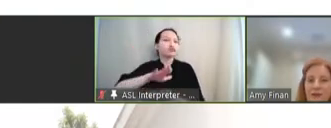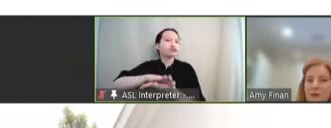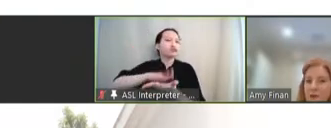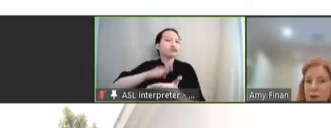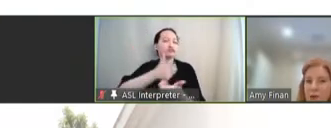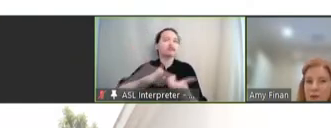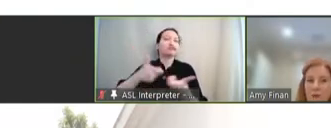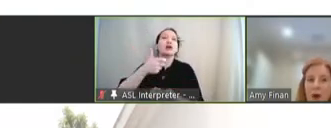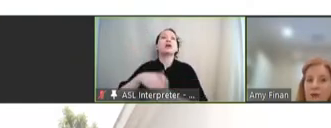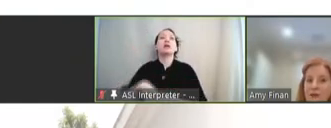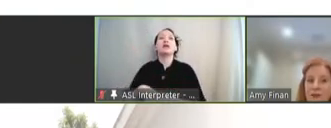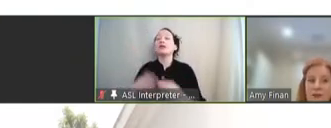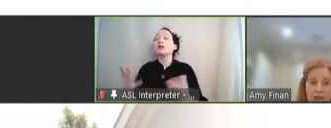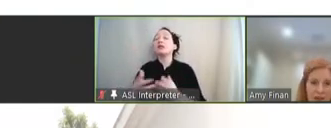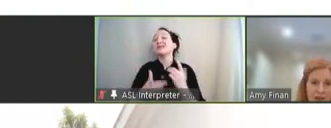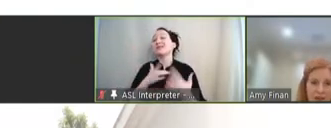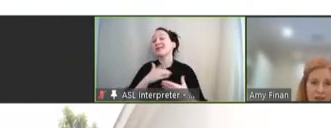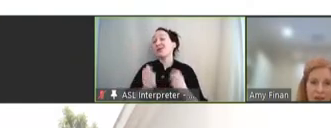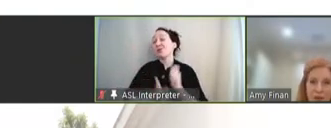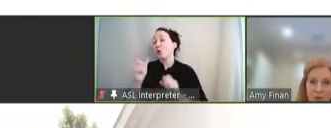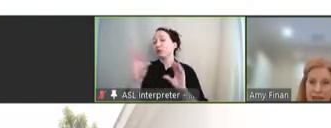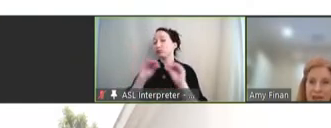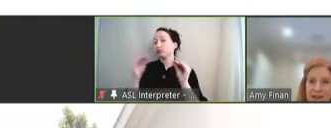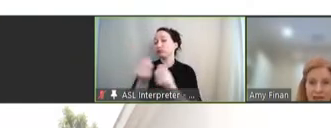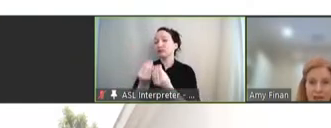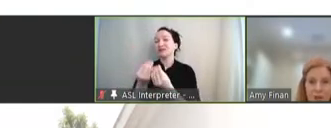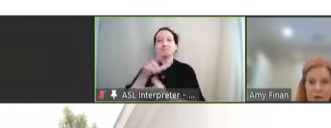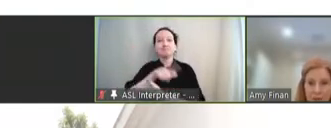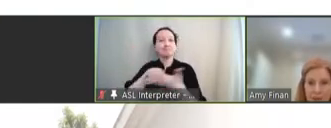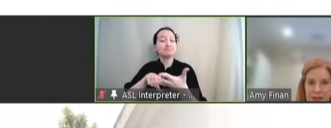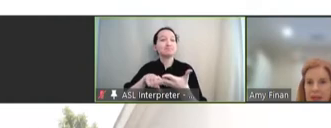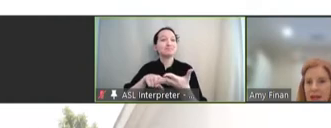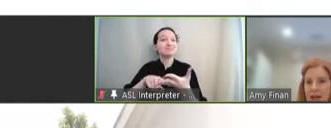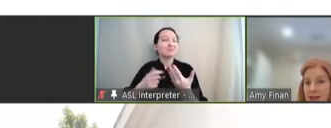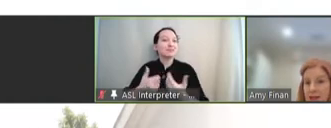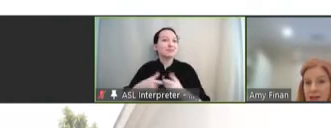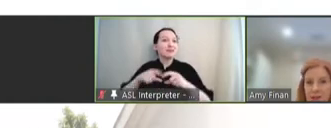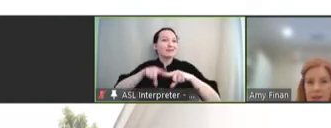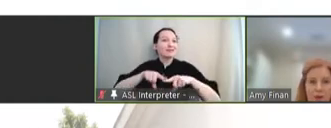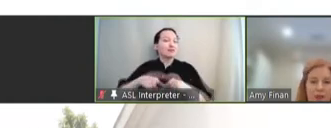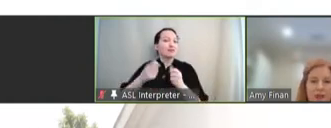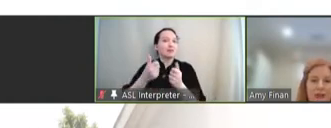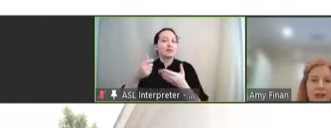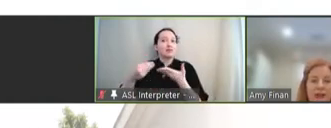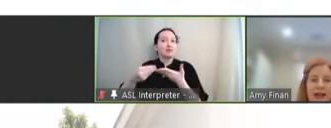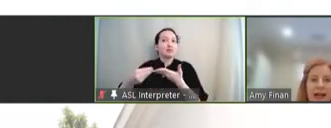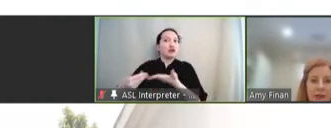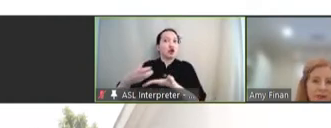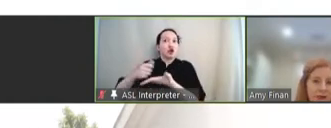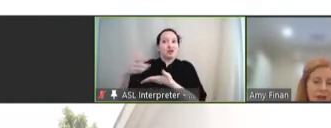Furthermore, most of these organizations are based in or represent high-income countries. However,